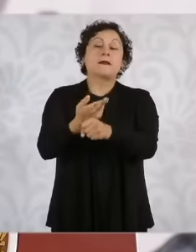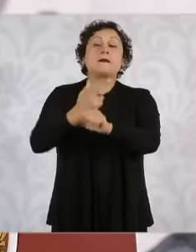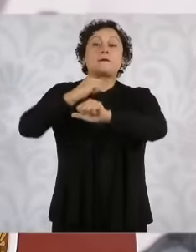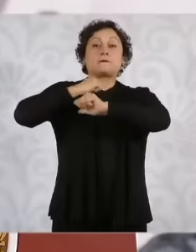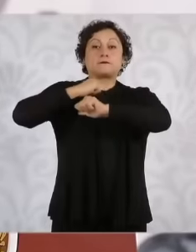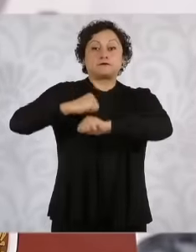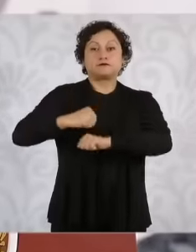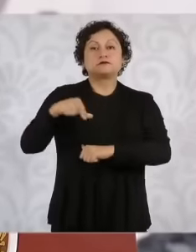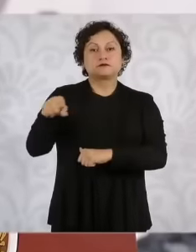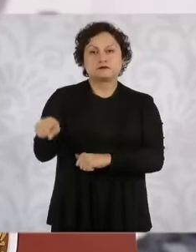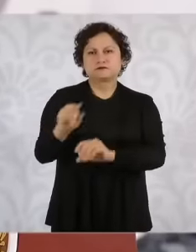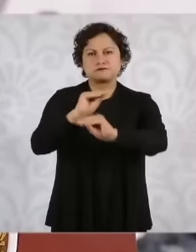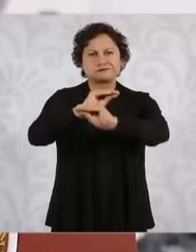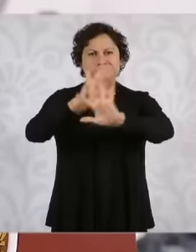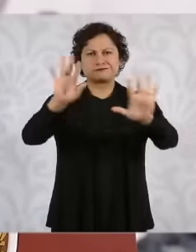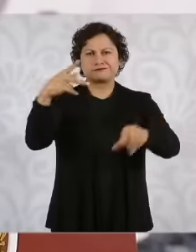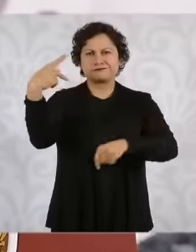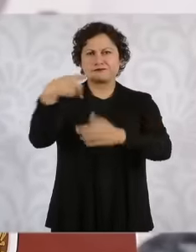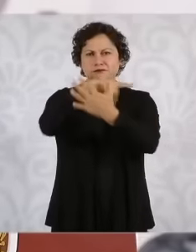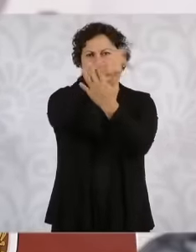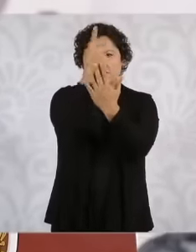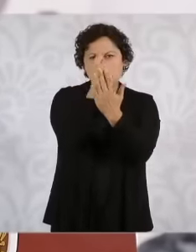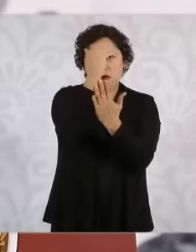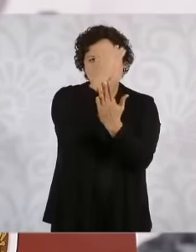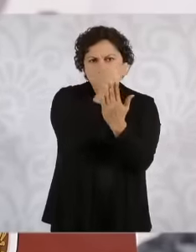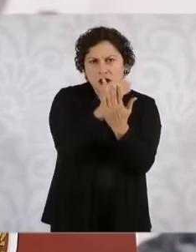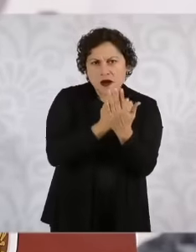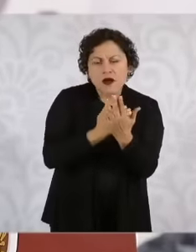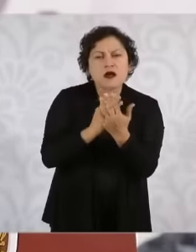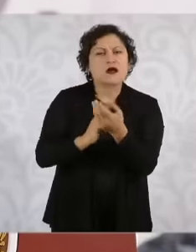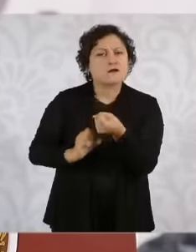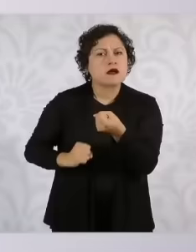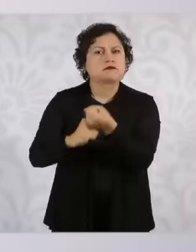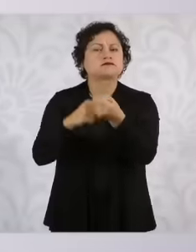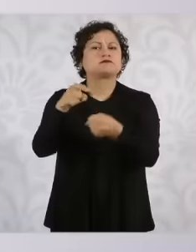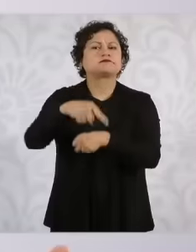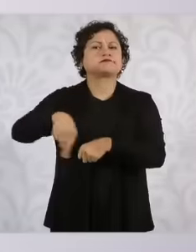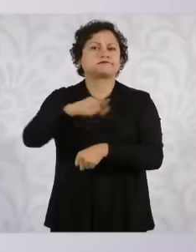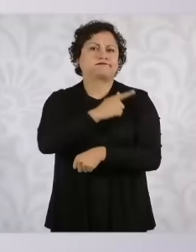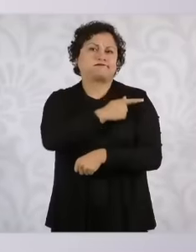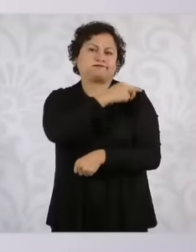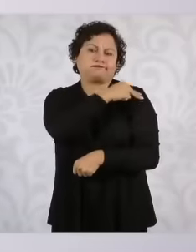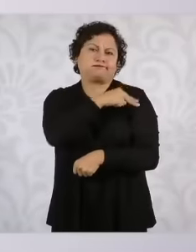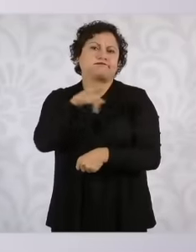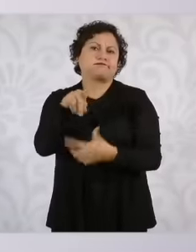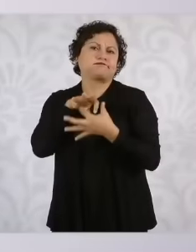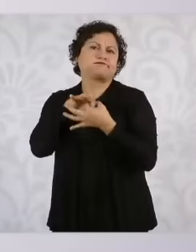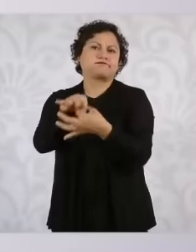clear program of consolidation and strengthening of the guard that allows him to strengthen his capabilities